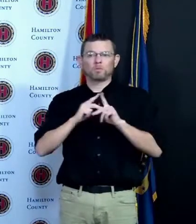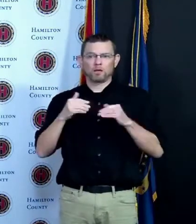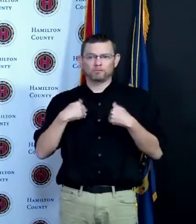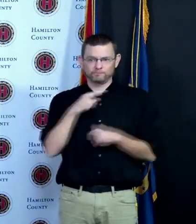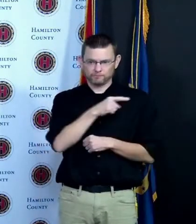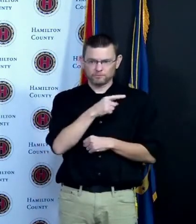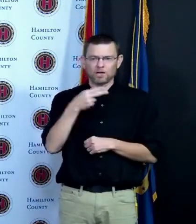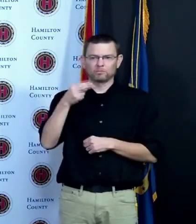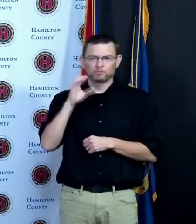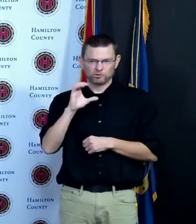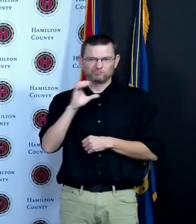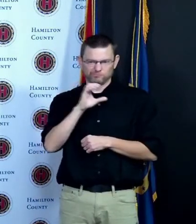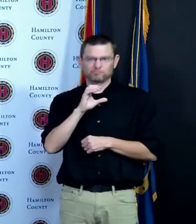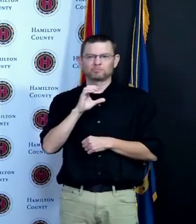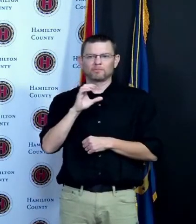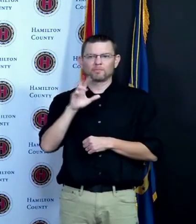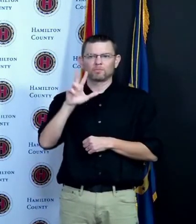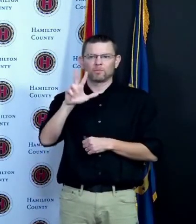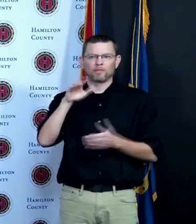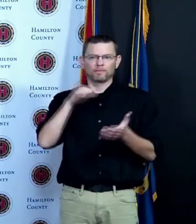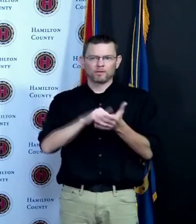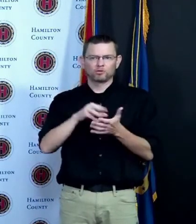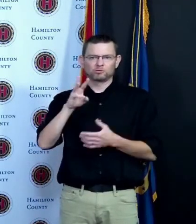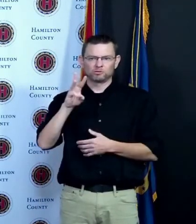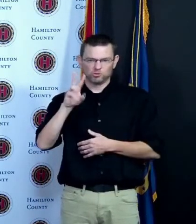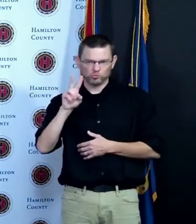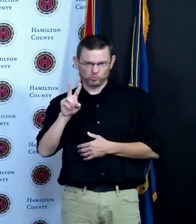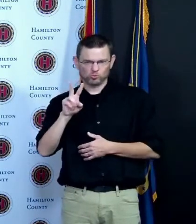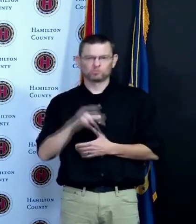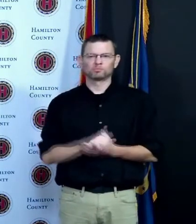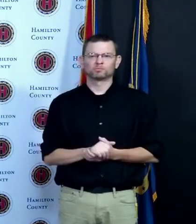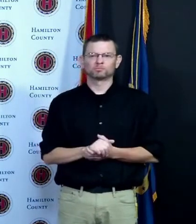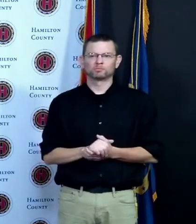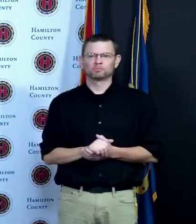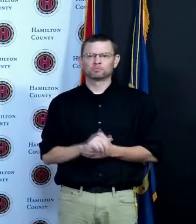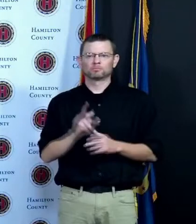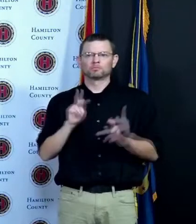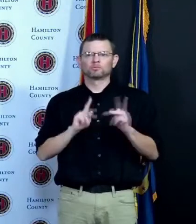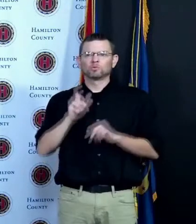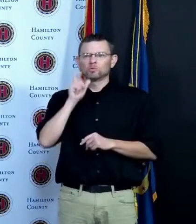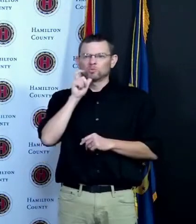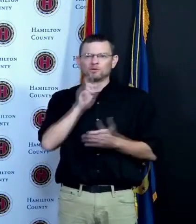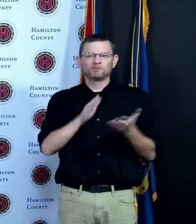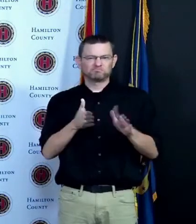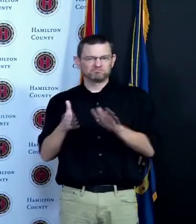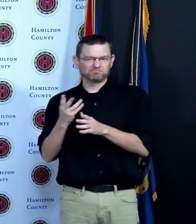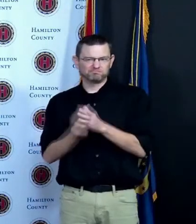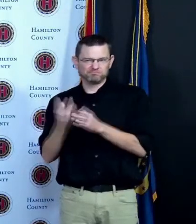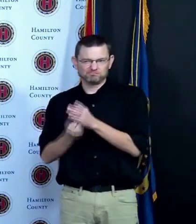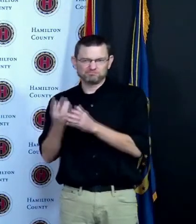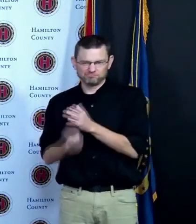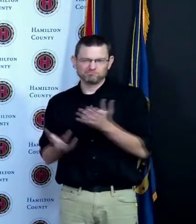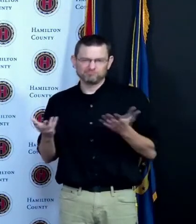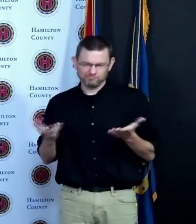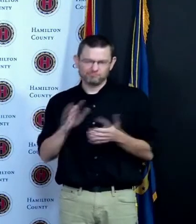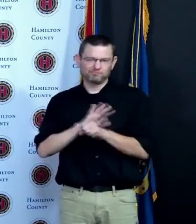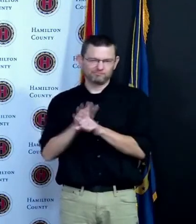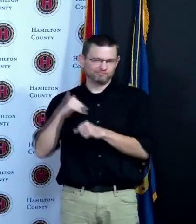to 3062 and the number of people that have died in Hamilton County from Covid-19 is up to 1200.